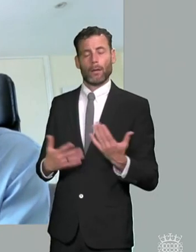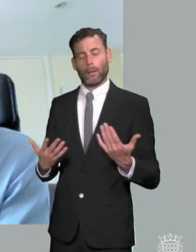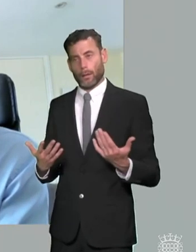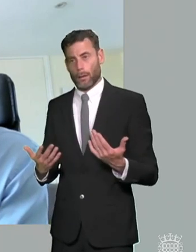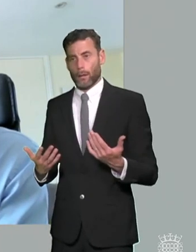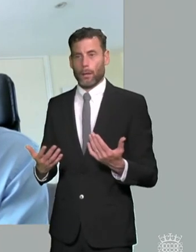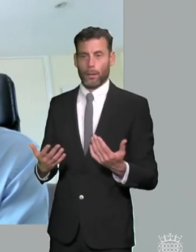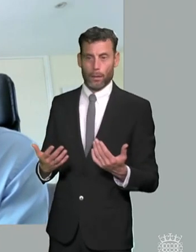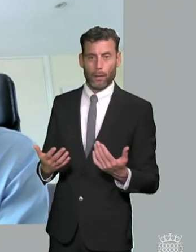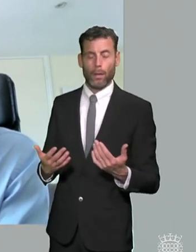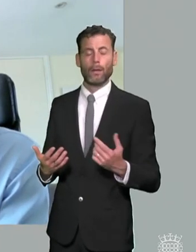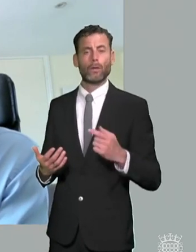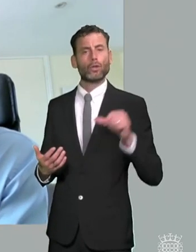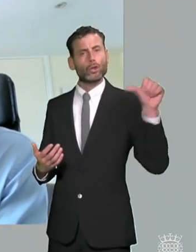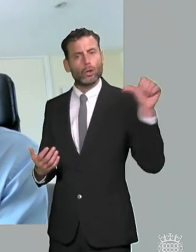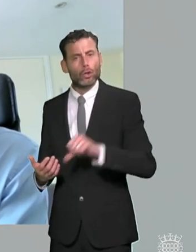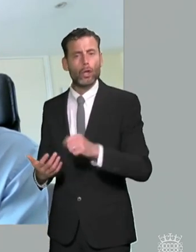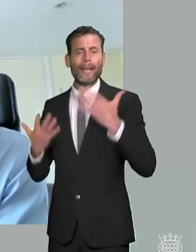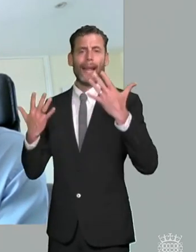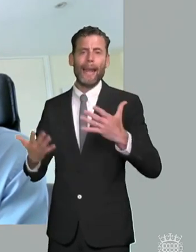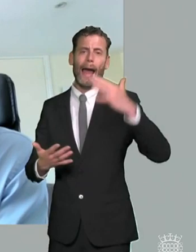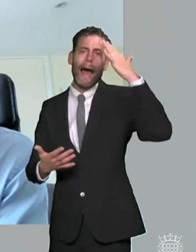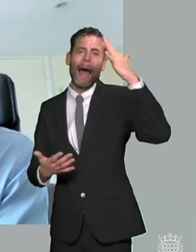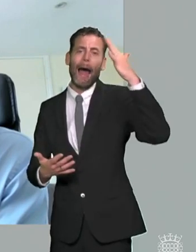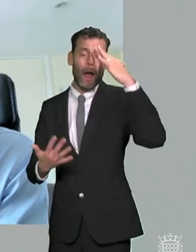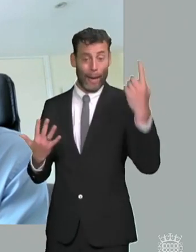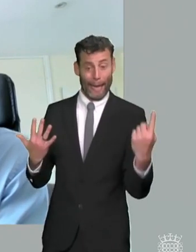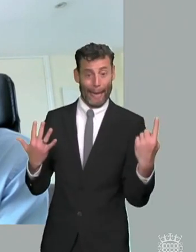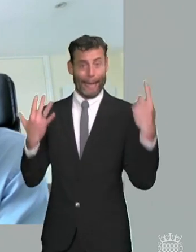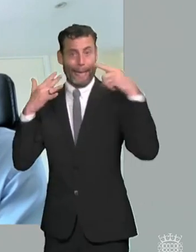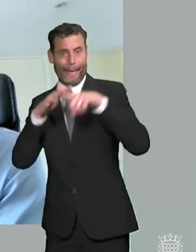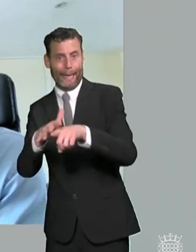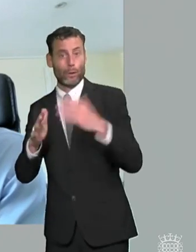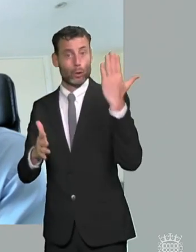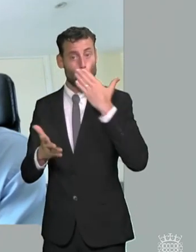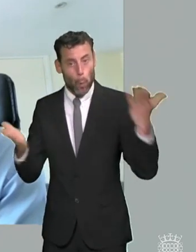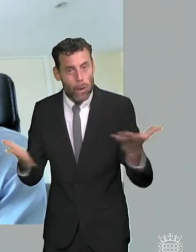against inclusion against the incentives to school leaders and and and other other systems leaders as